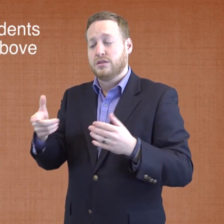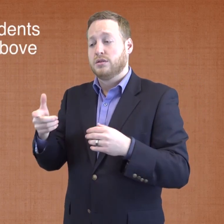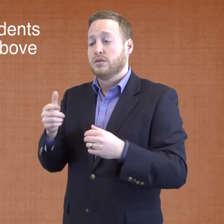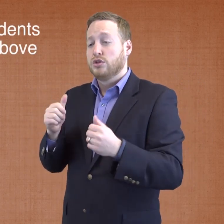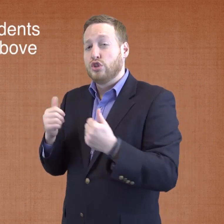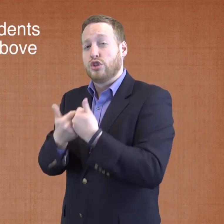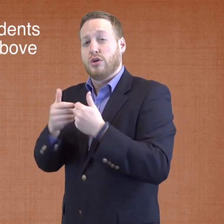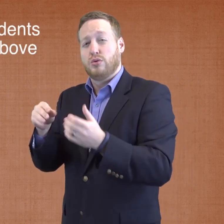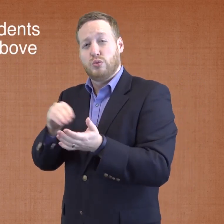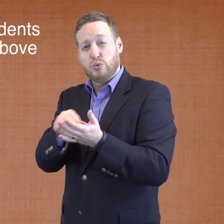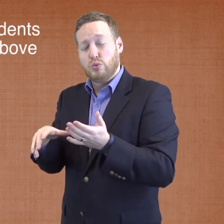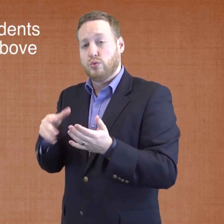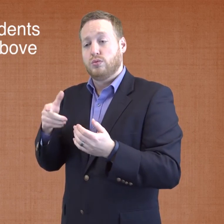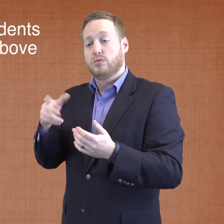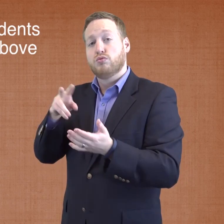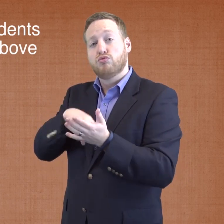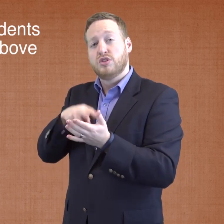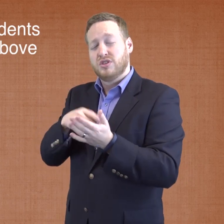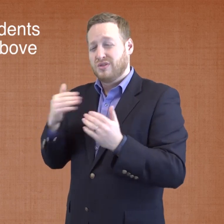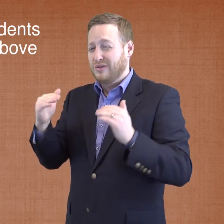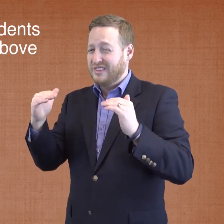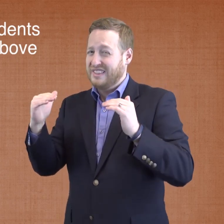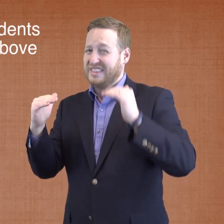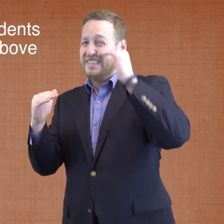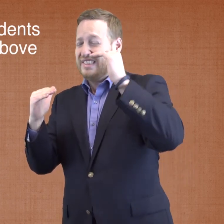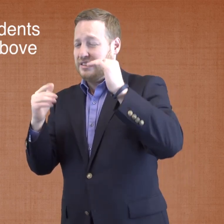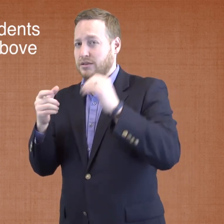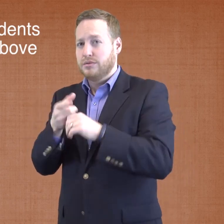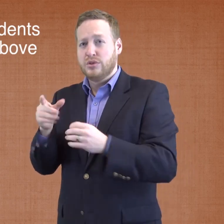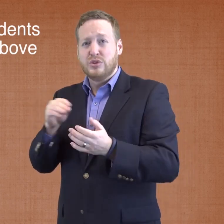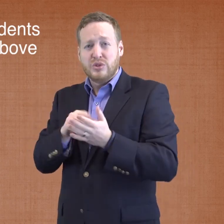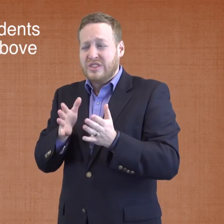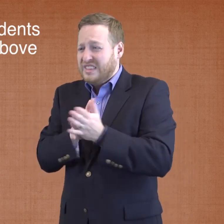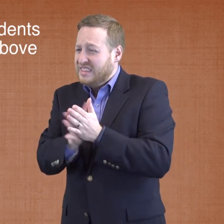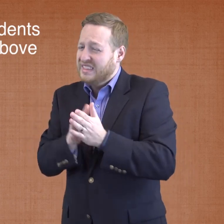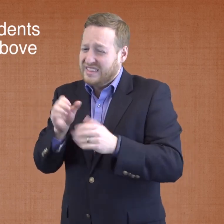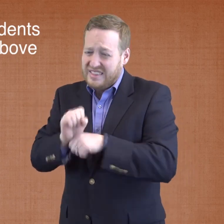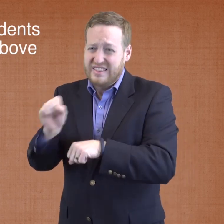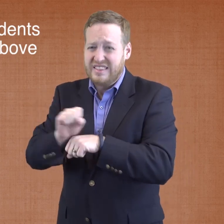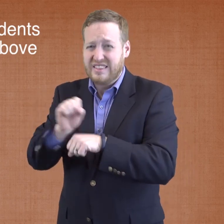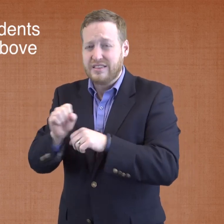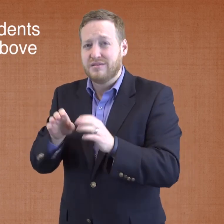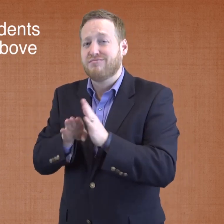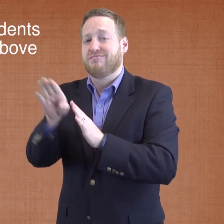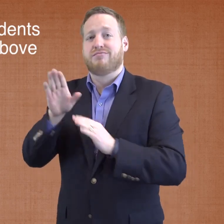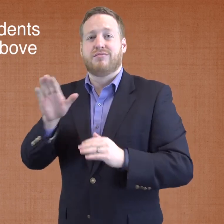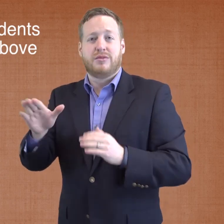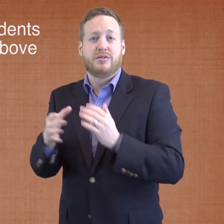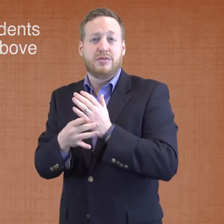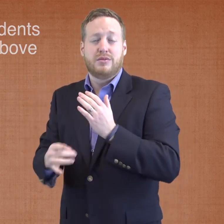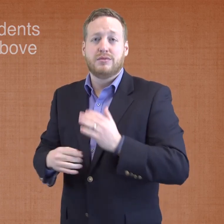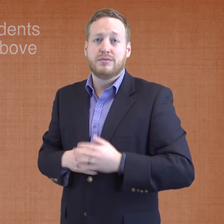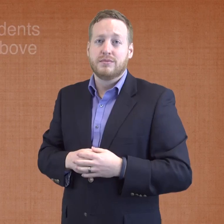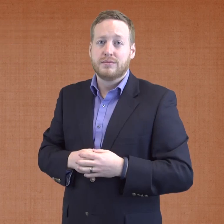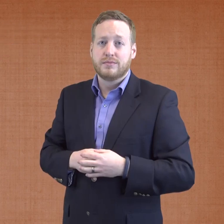Also, they should challenge students with reading that is above their reading level so they will strive to develop higher literacy skills.